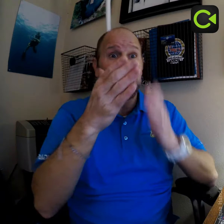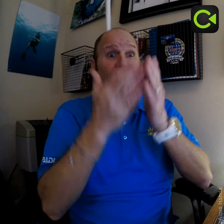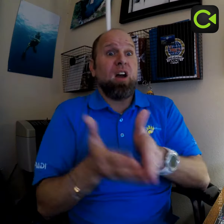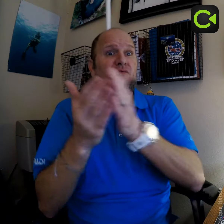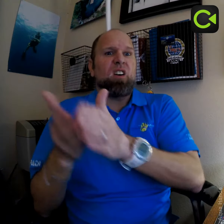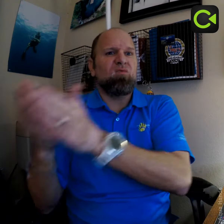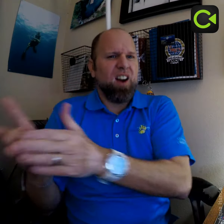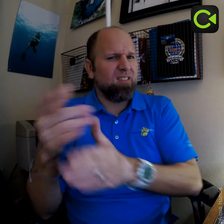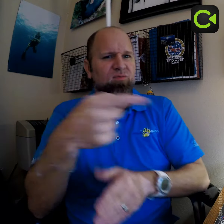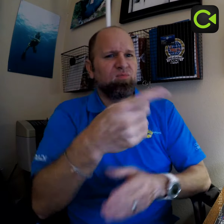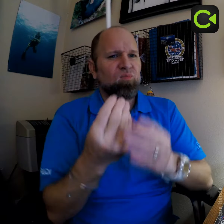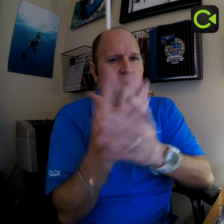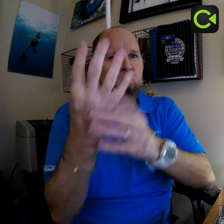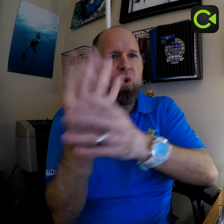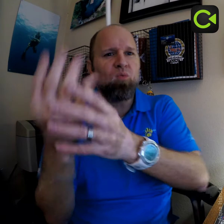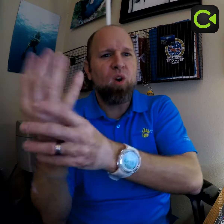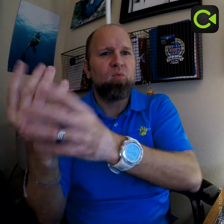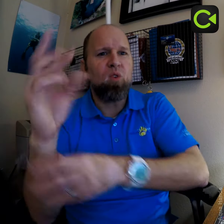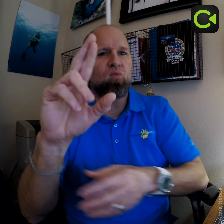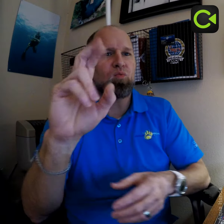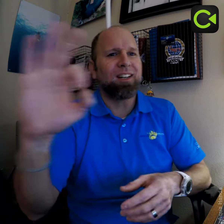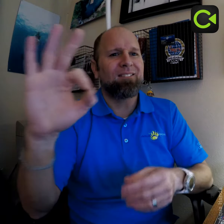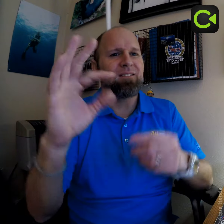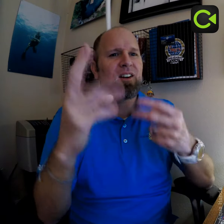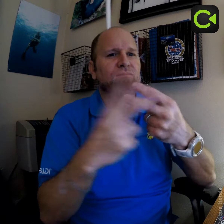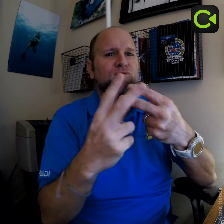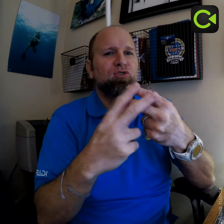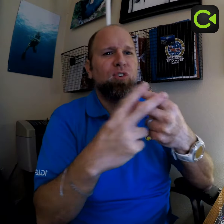Intentional crashing wrecks help grow coral reefs for preservation.